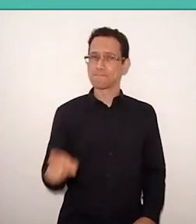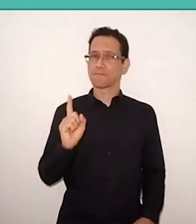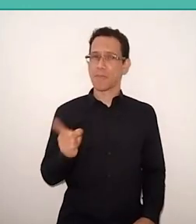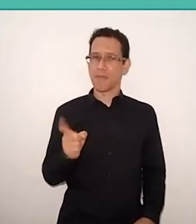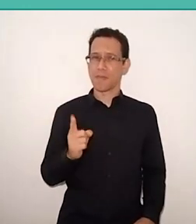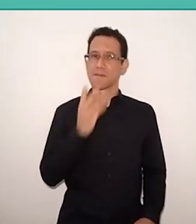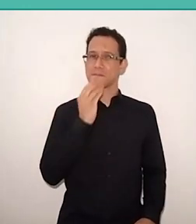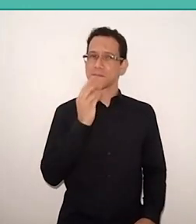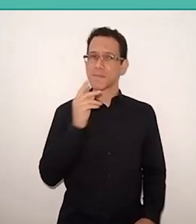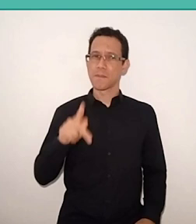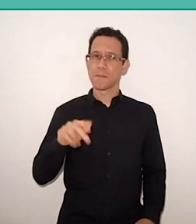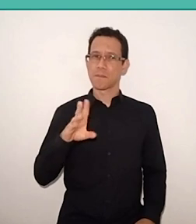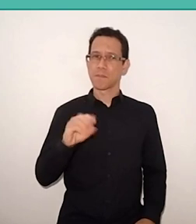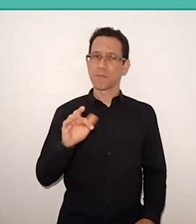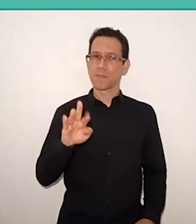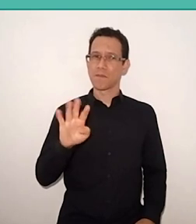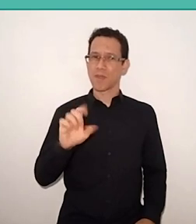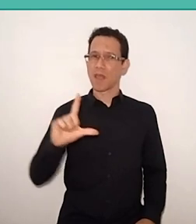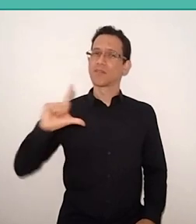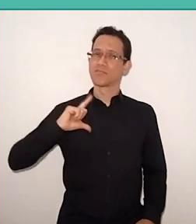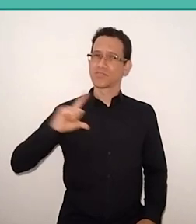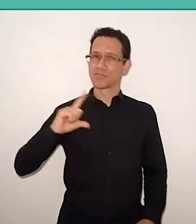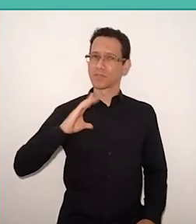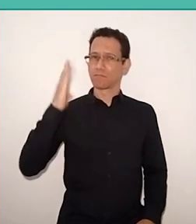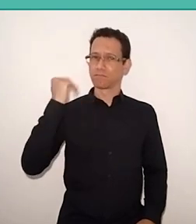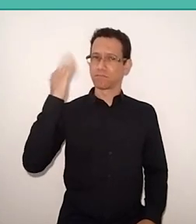he has recognition in the rest of the world.